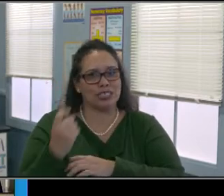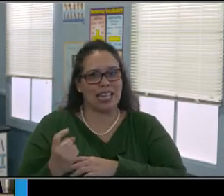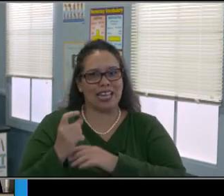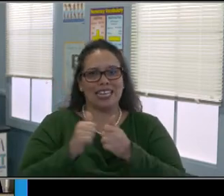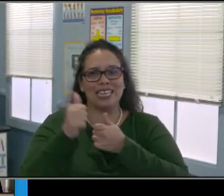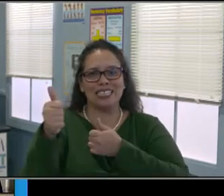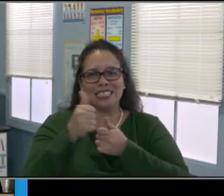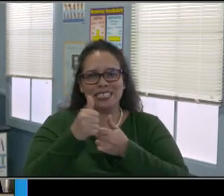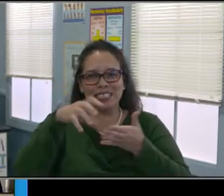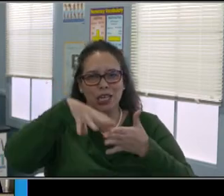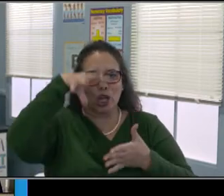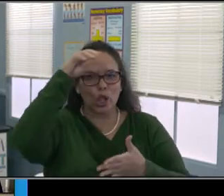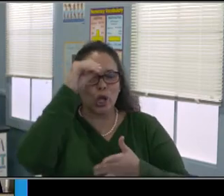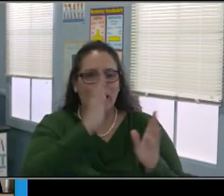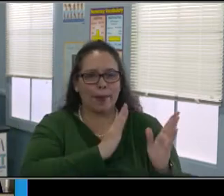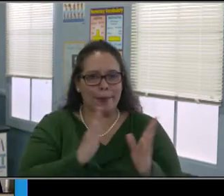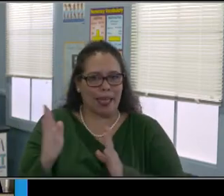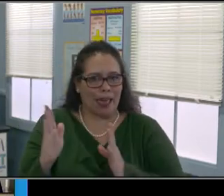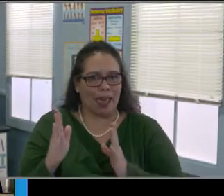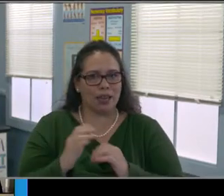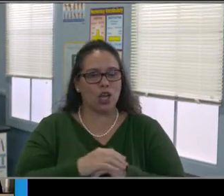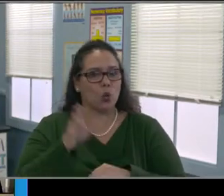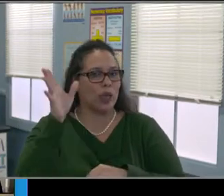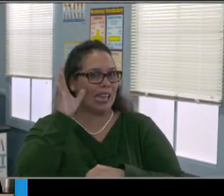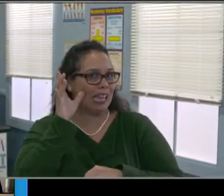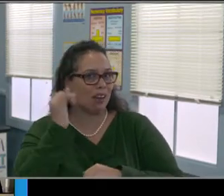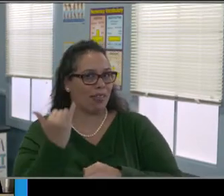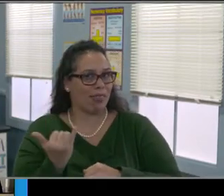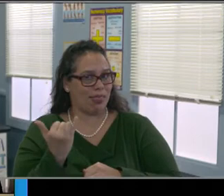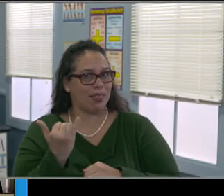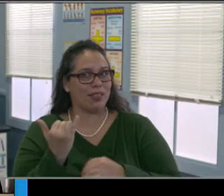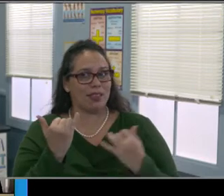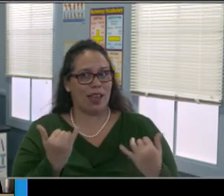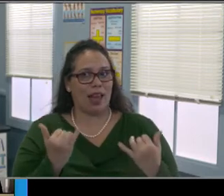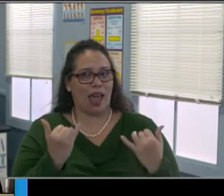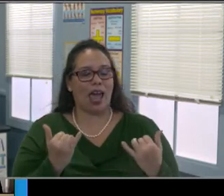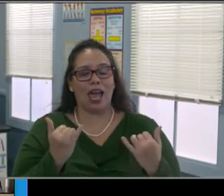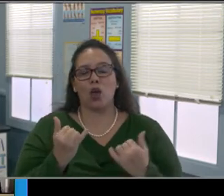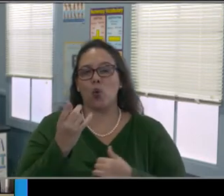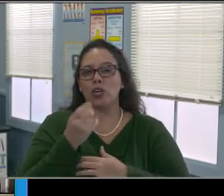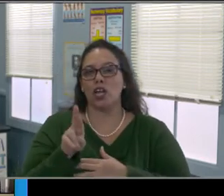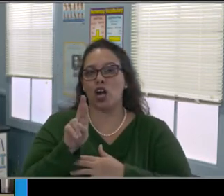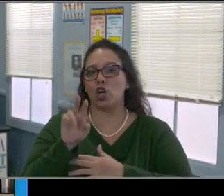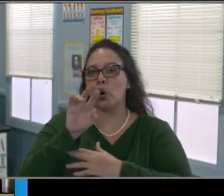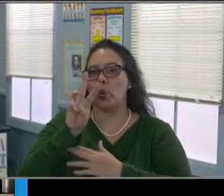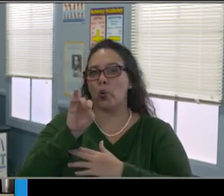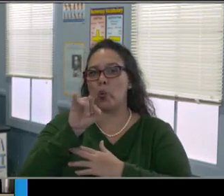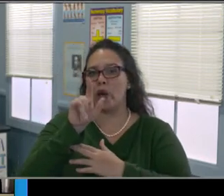I just wanna make sure that everybody understands or has the knowledge to go ahead and participate